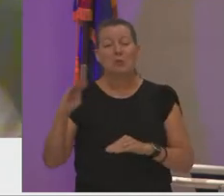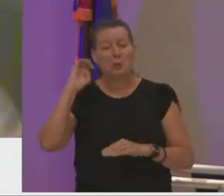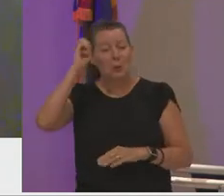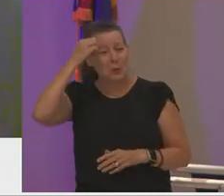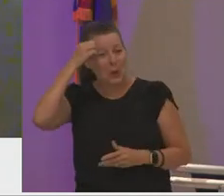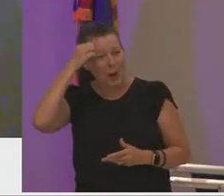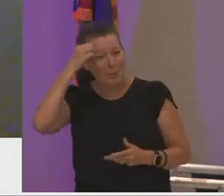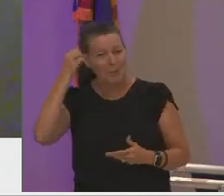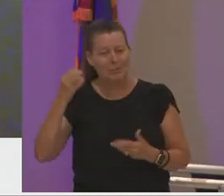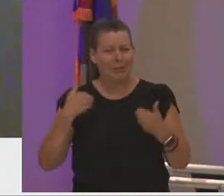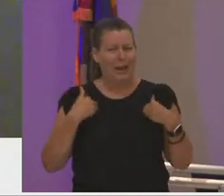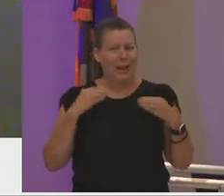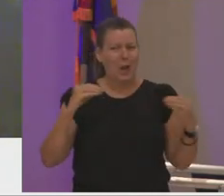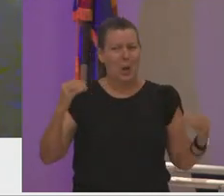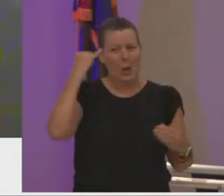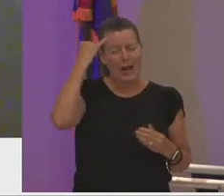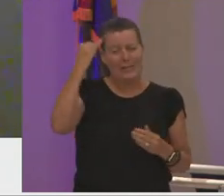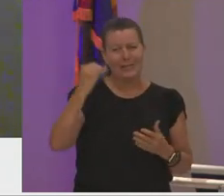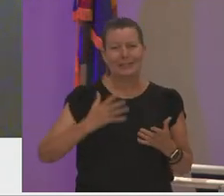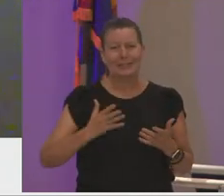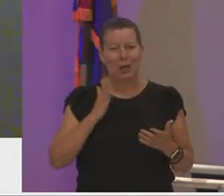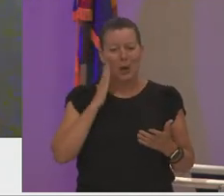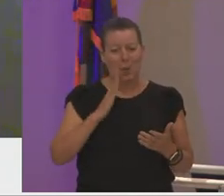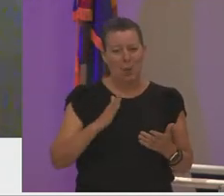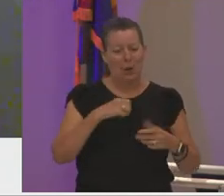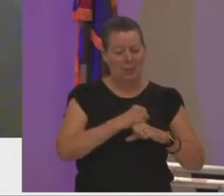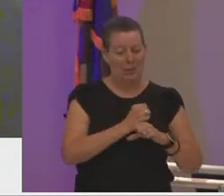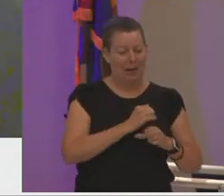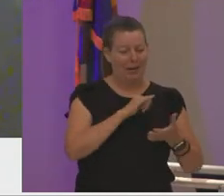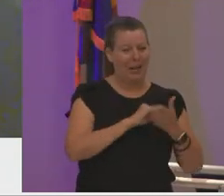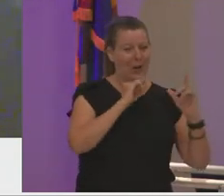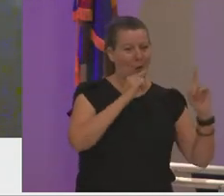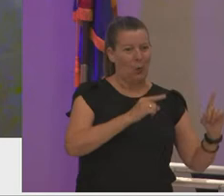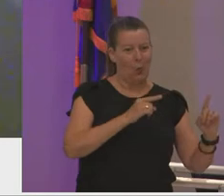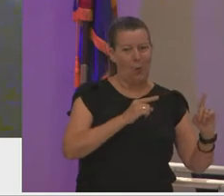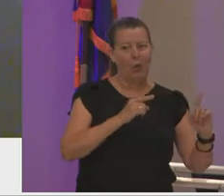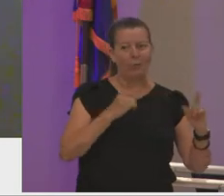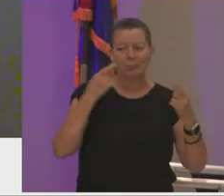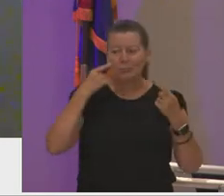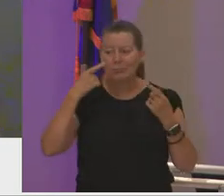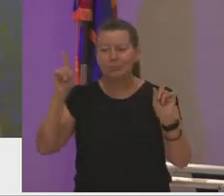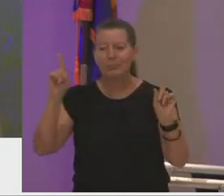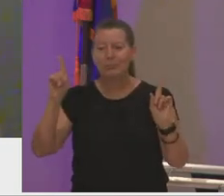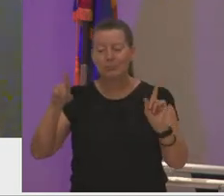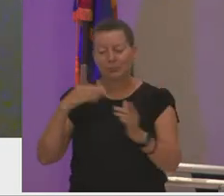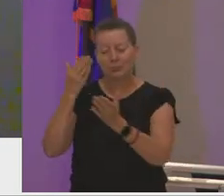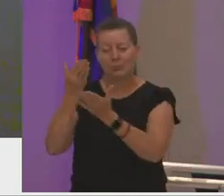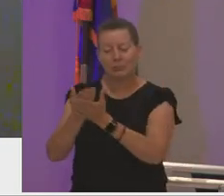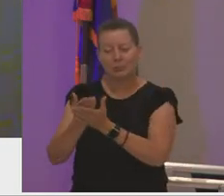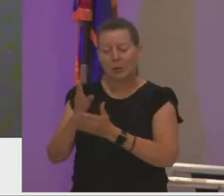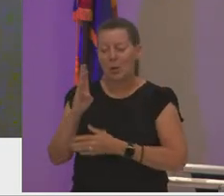i had no idea that i would make that goal a reality 11 years later and land in berlin germany